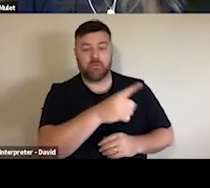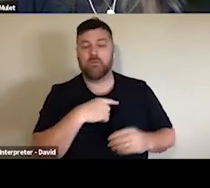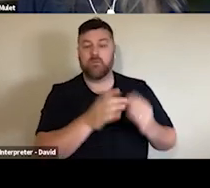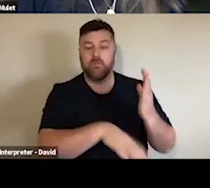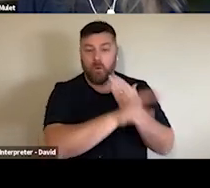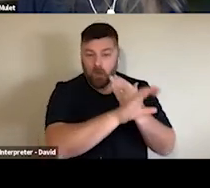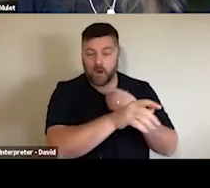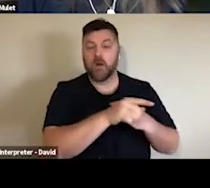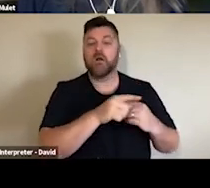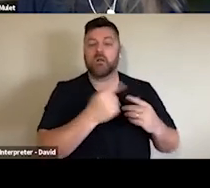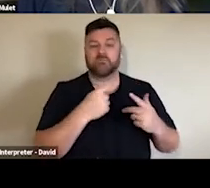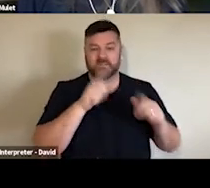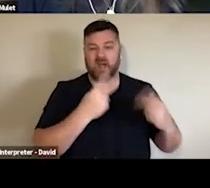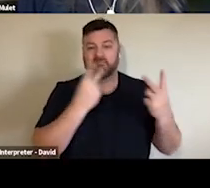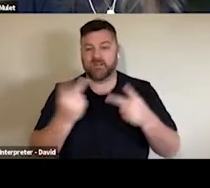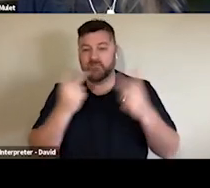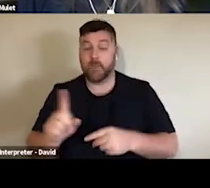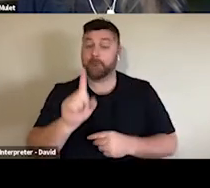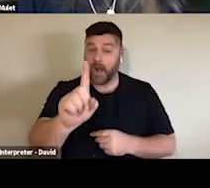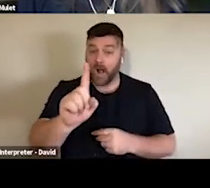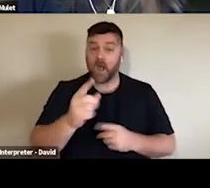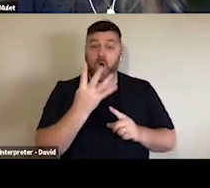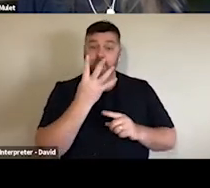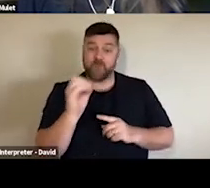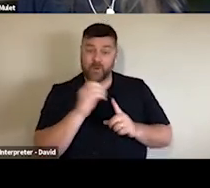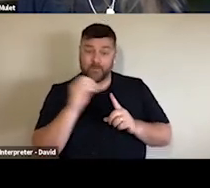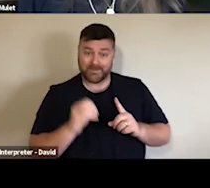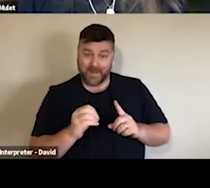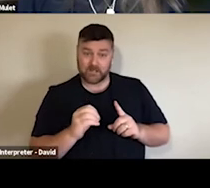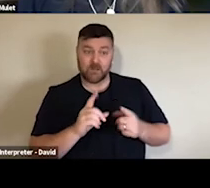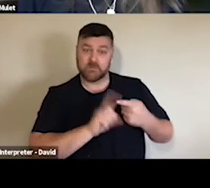So we just started doing some little ethnographic interviews where we just ask people what's